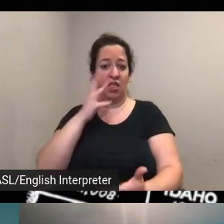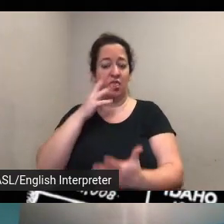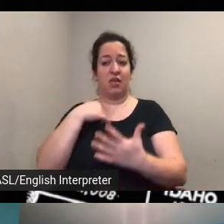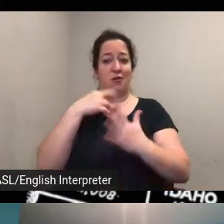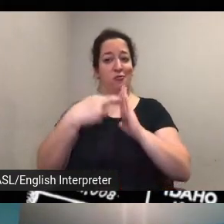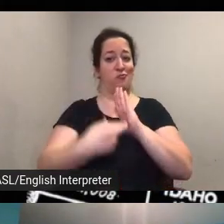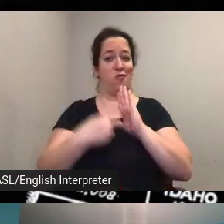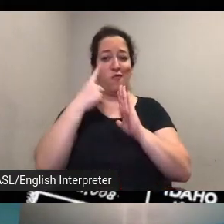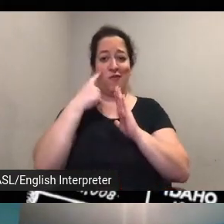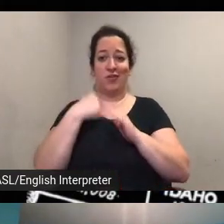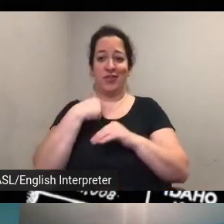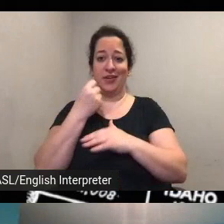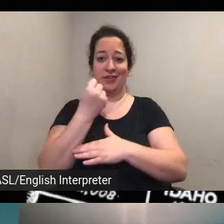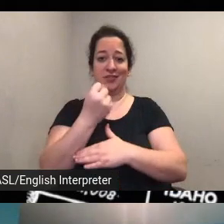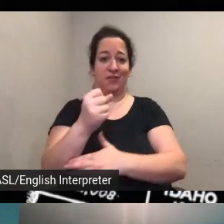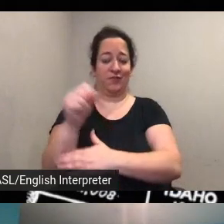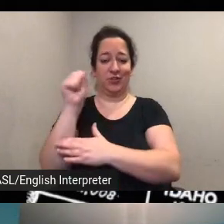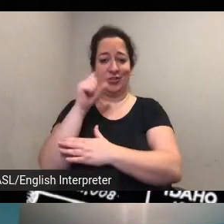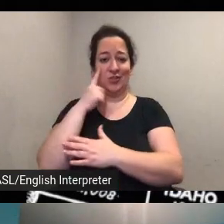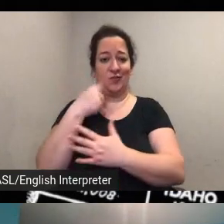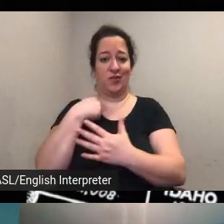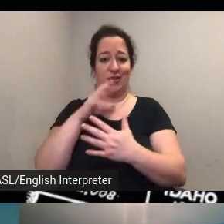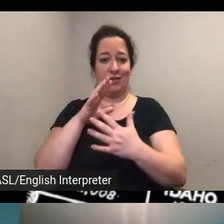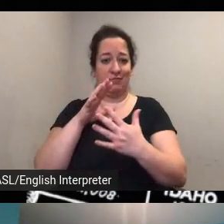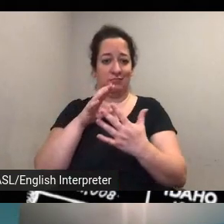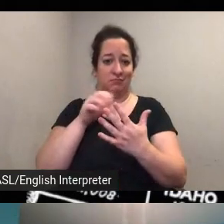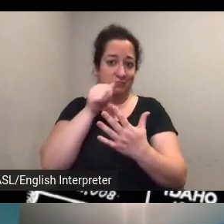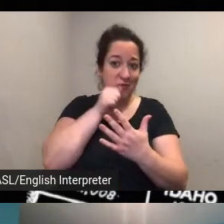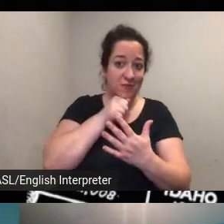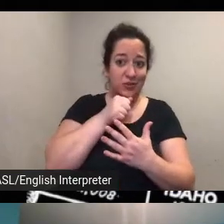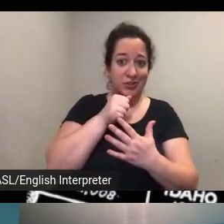in in the movement